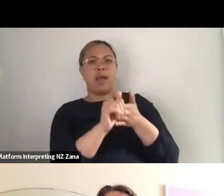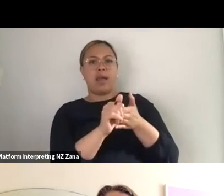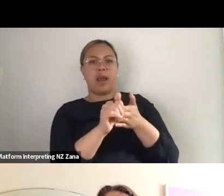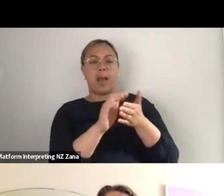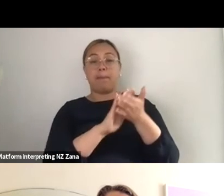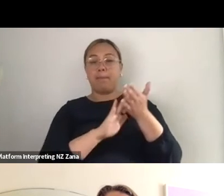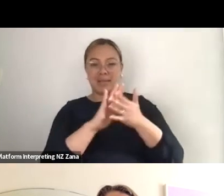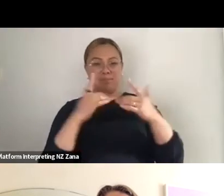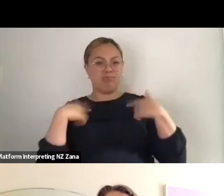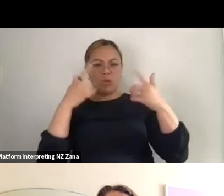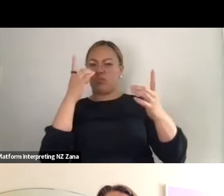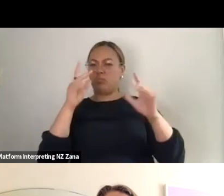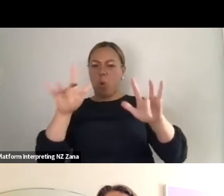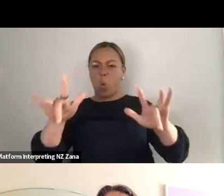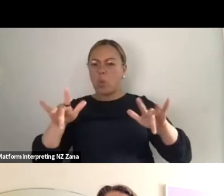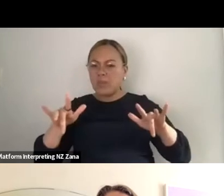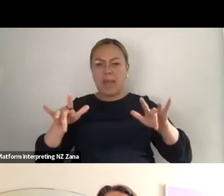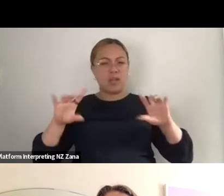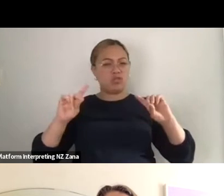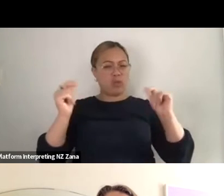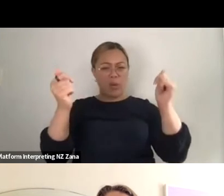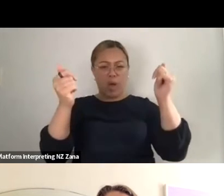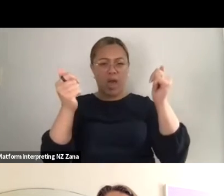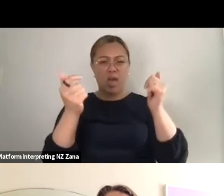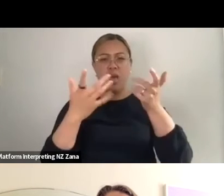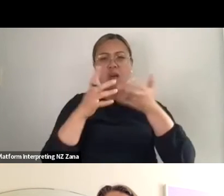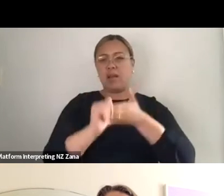it doesn't, it's not- yeah and so I think there's something about-